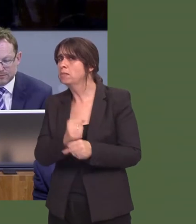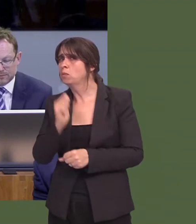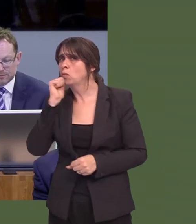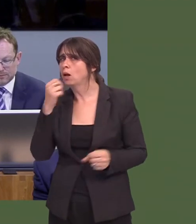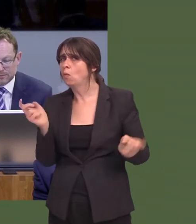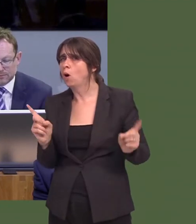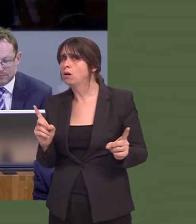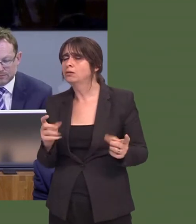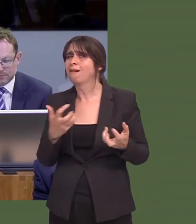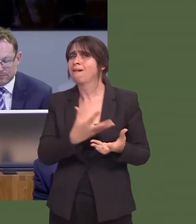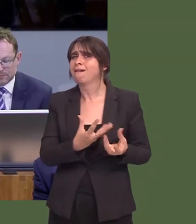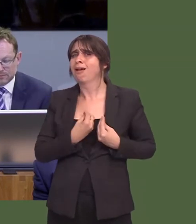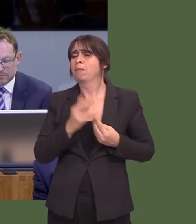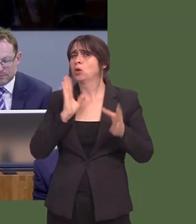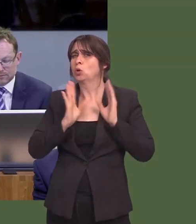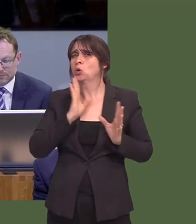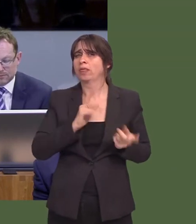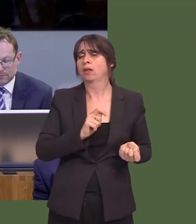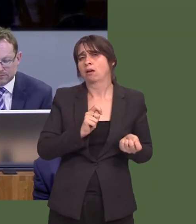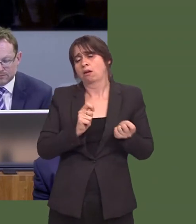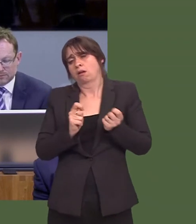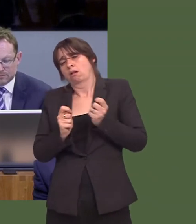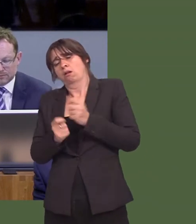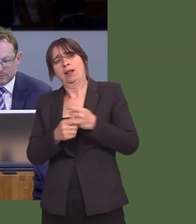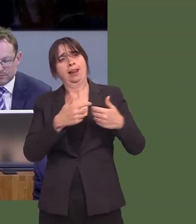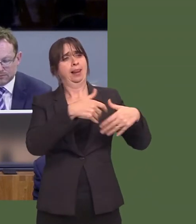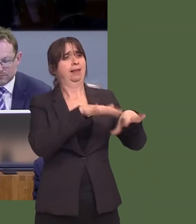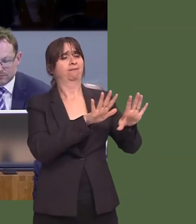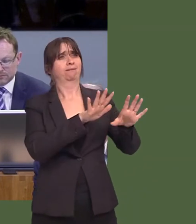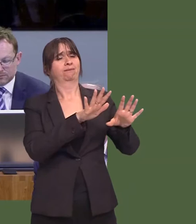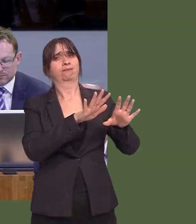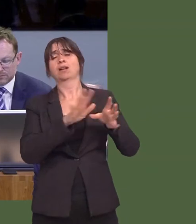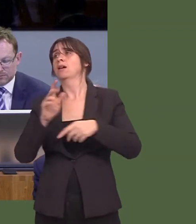transition, which is a tricky time for children becoming young people and young people becoming